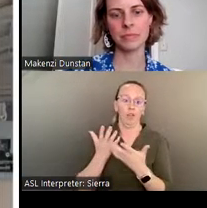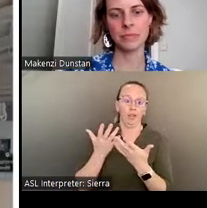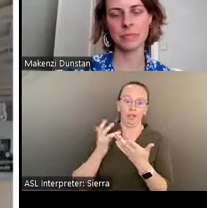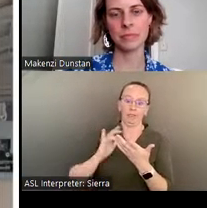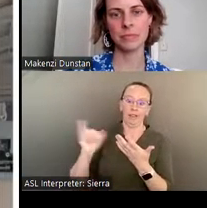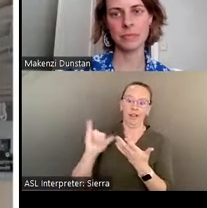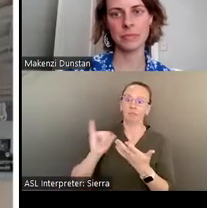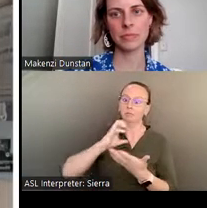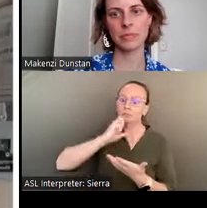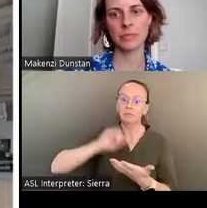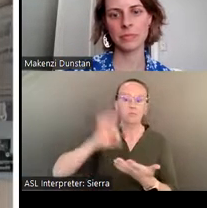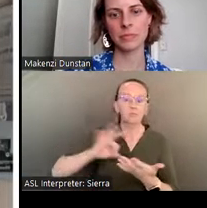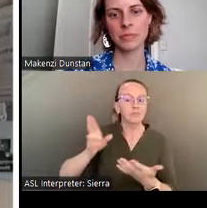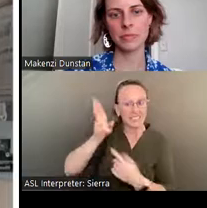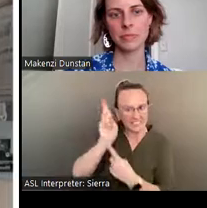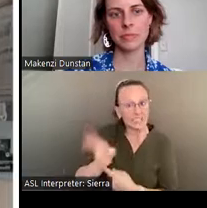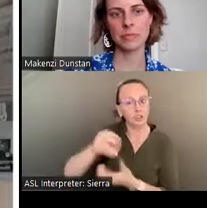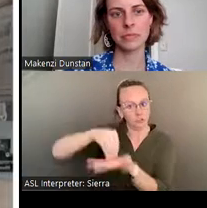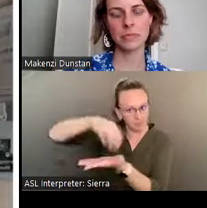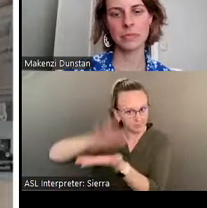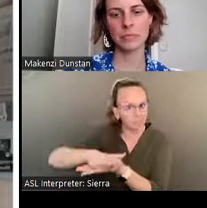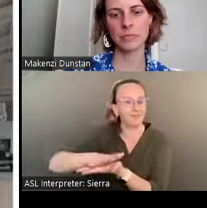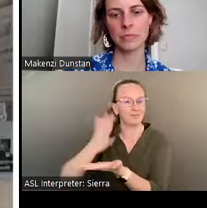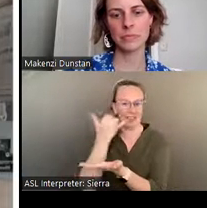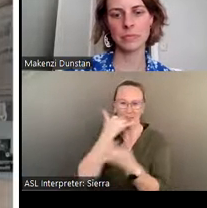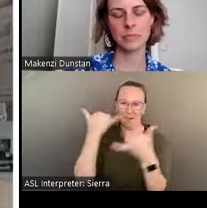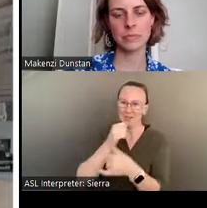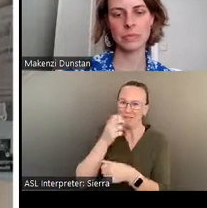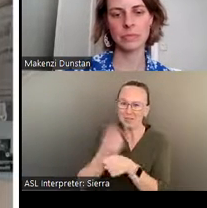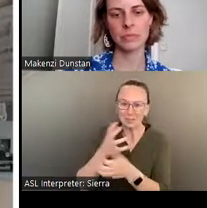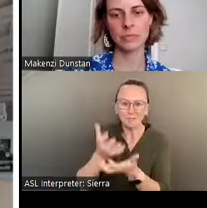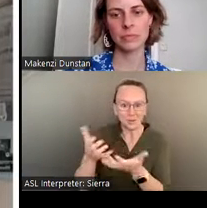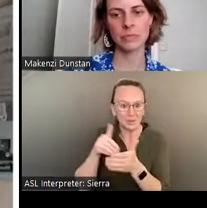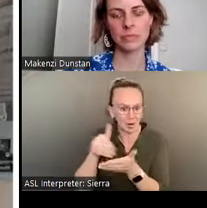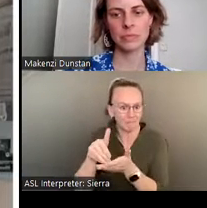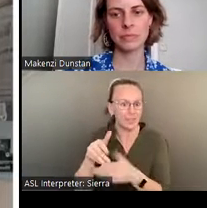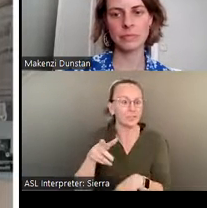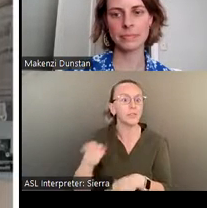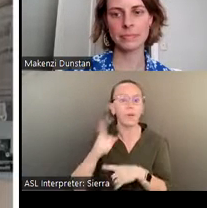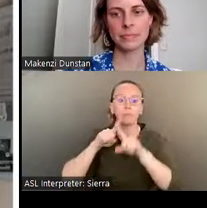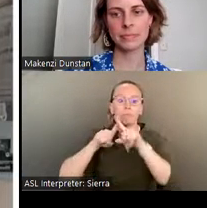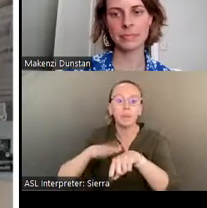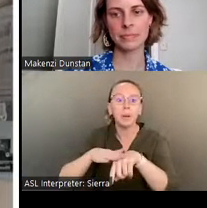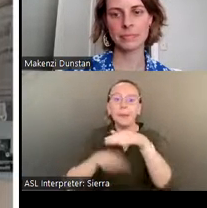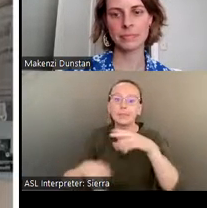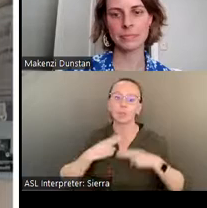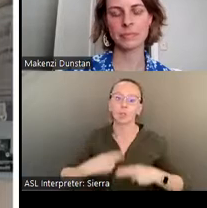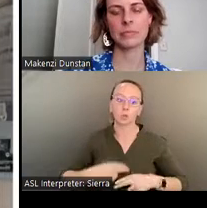this museum reminds us of the transformative power this invention had on basic human communication for more than a century.